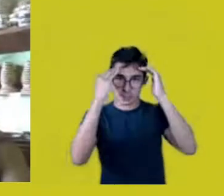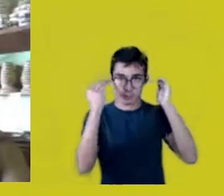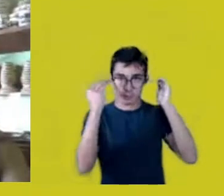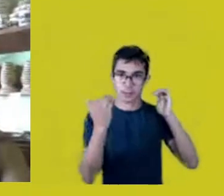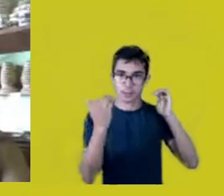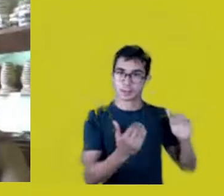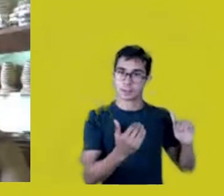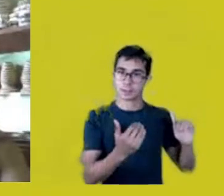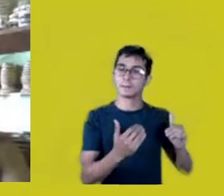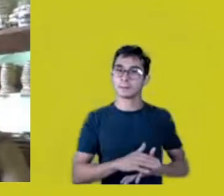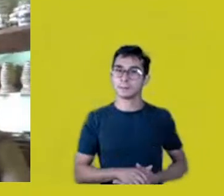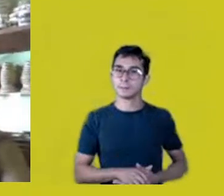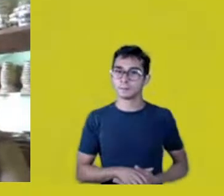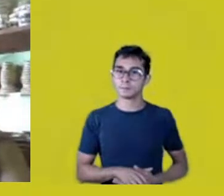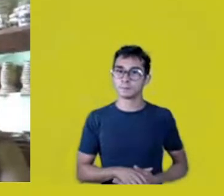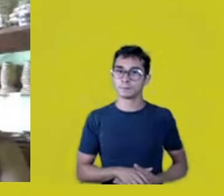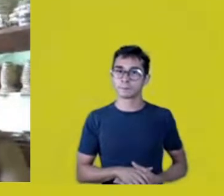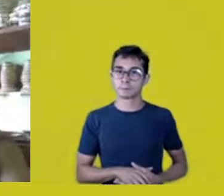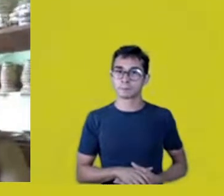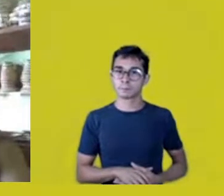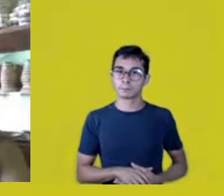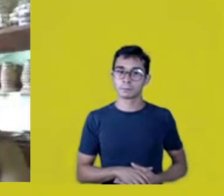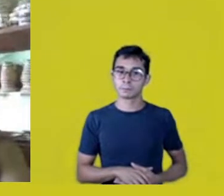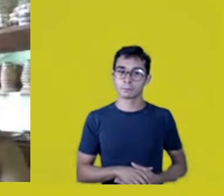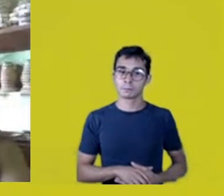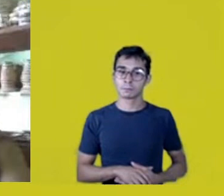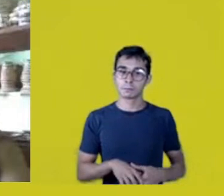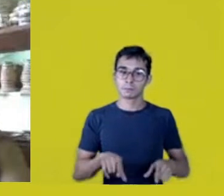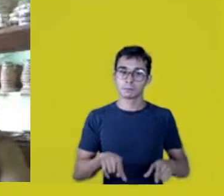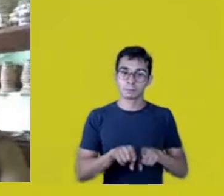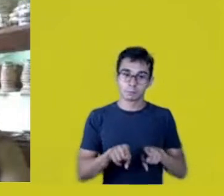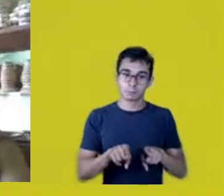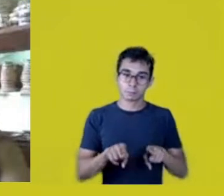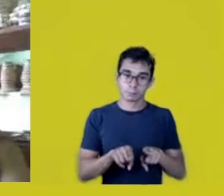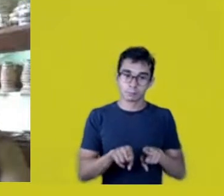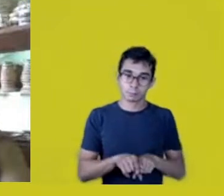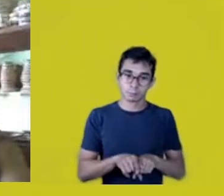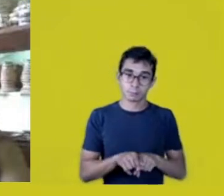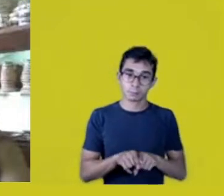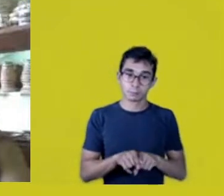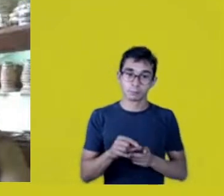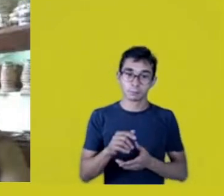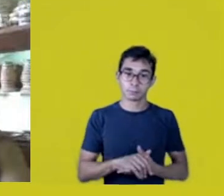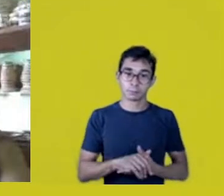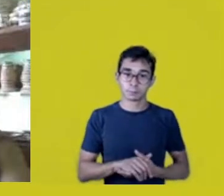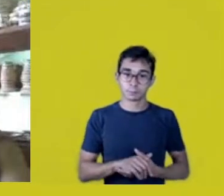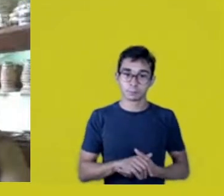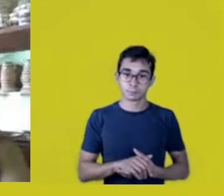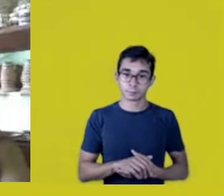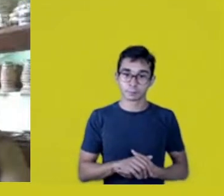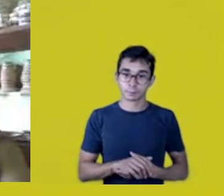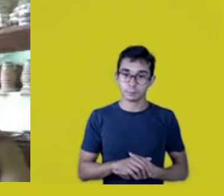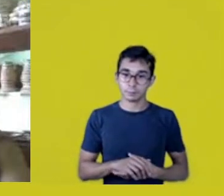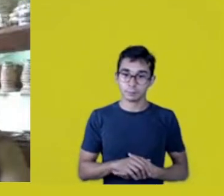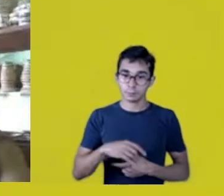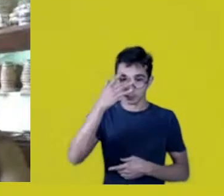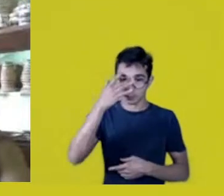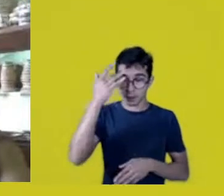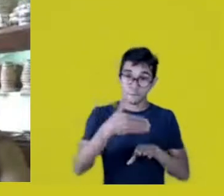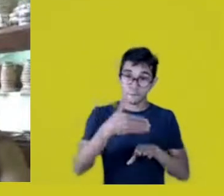And our cousins, when they market their products,